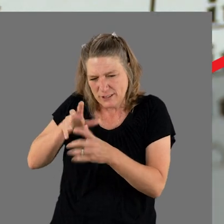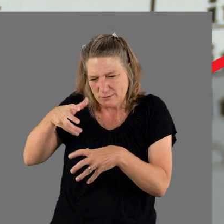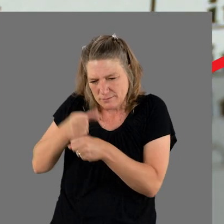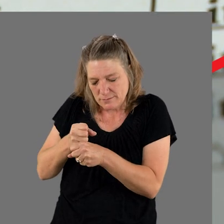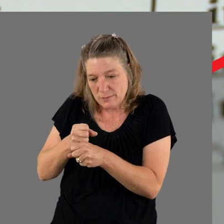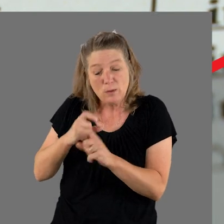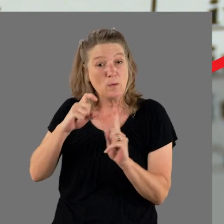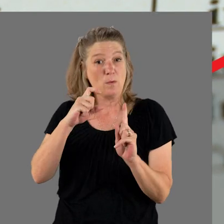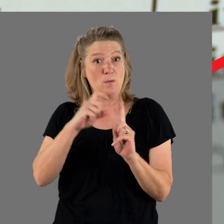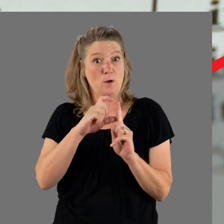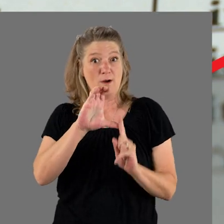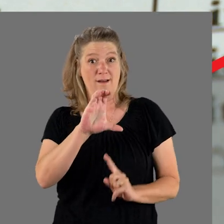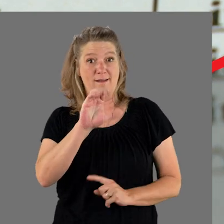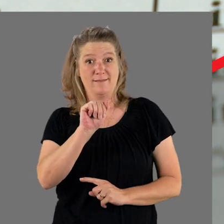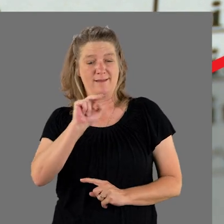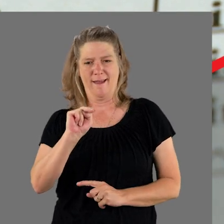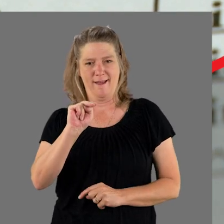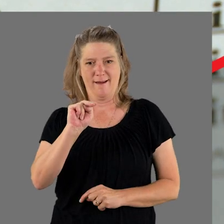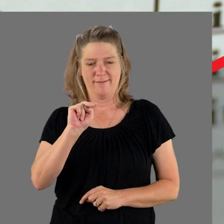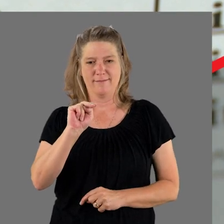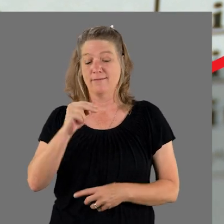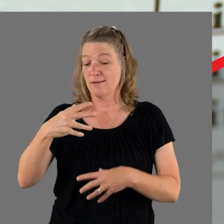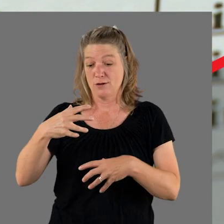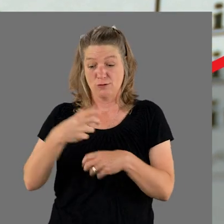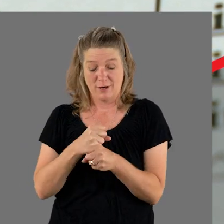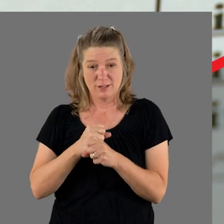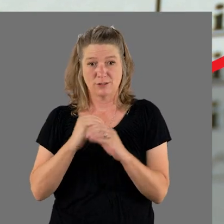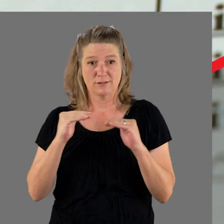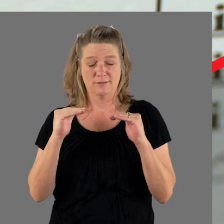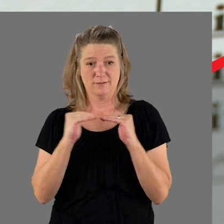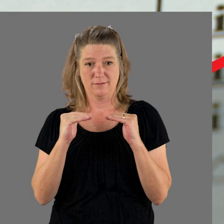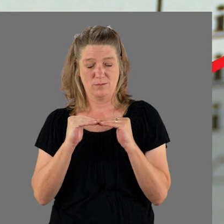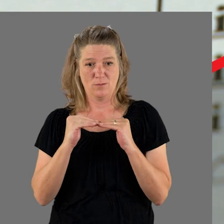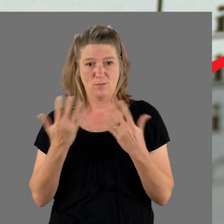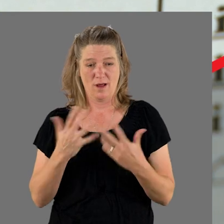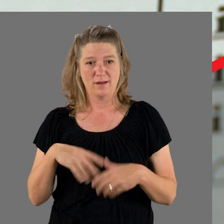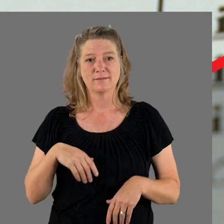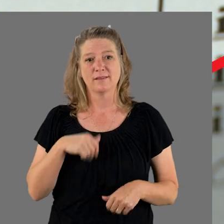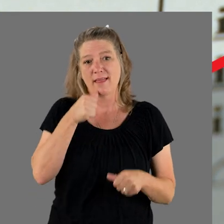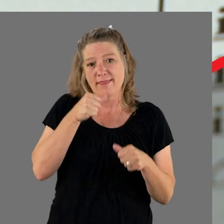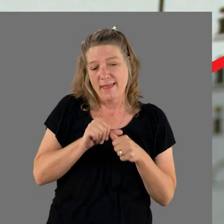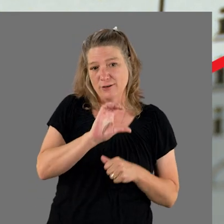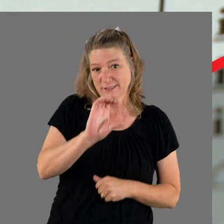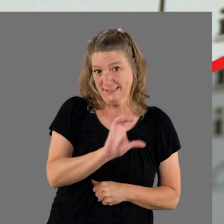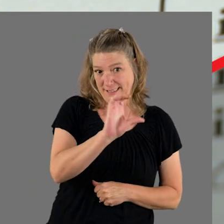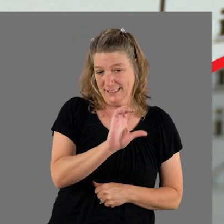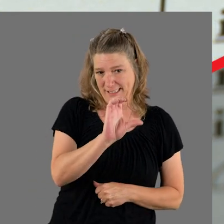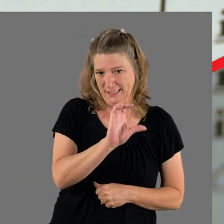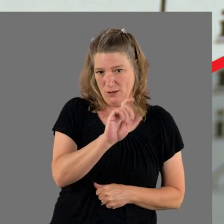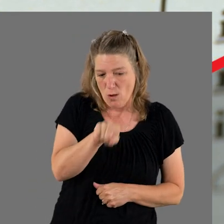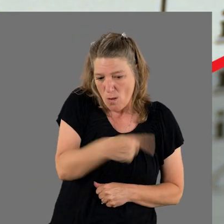For instance, the word can... The contraction for it is the letter "C" by itself.